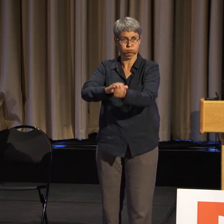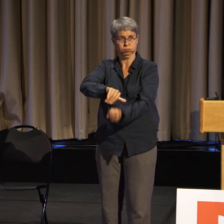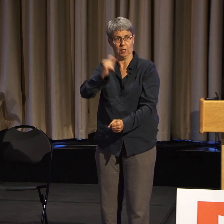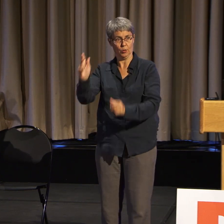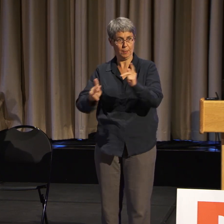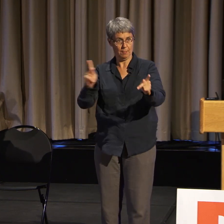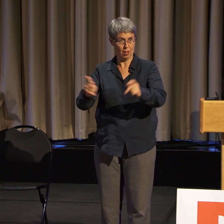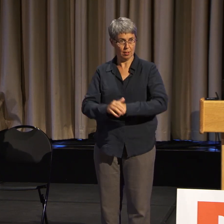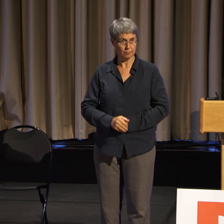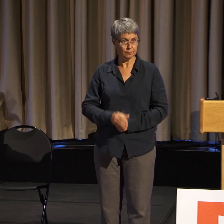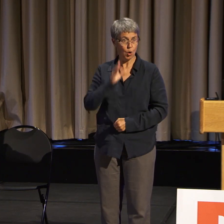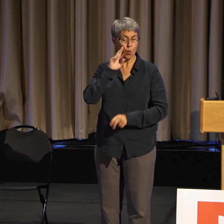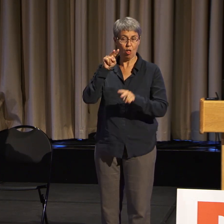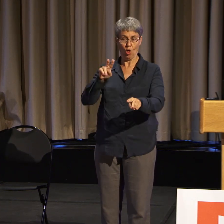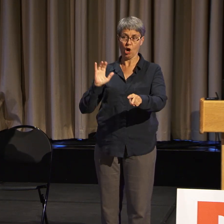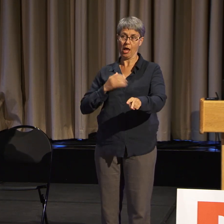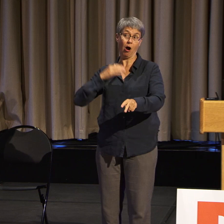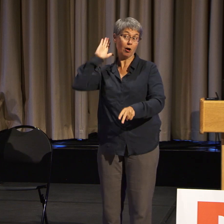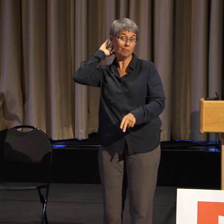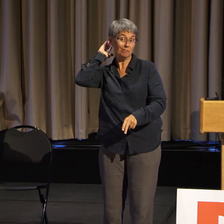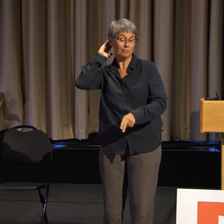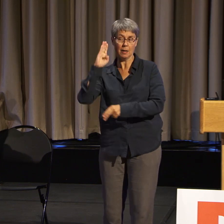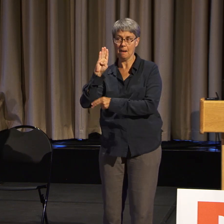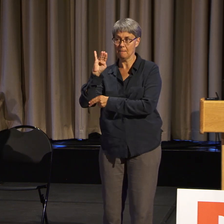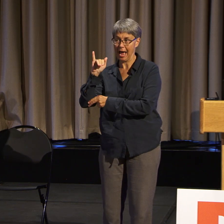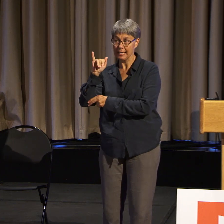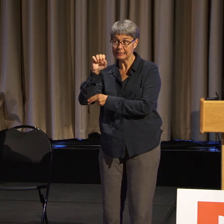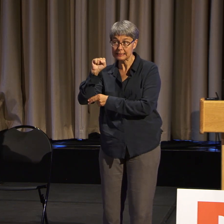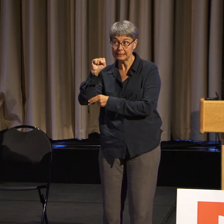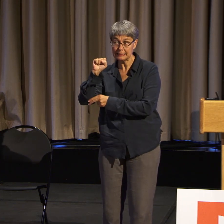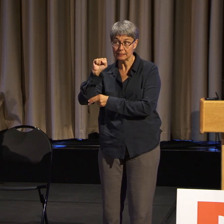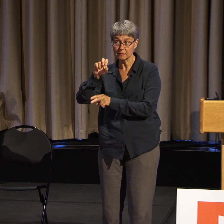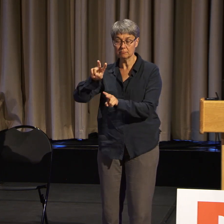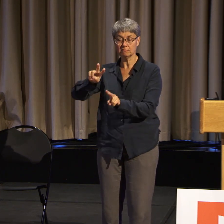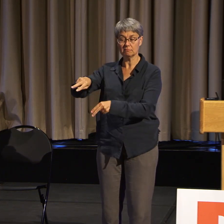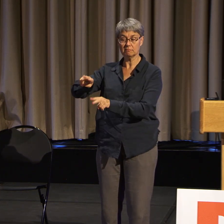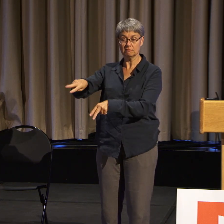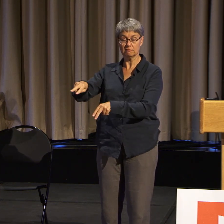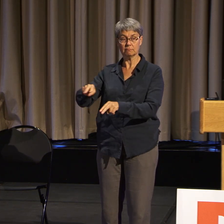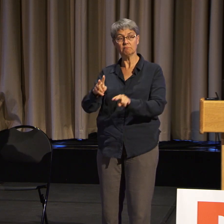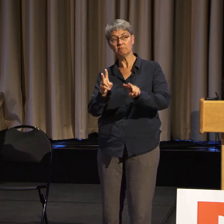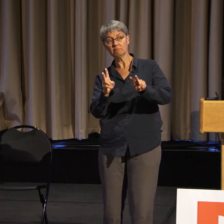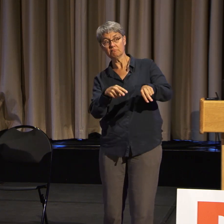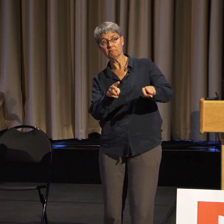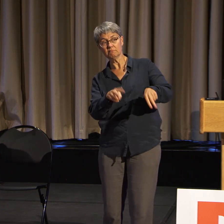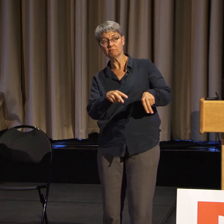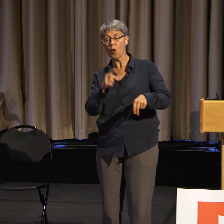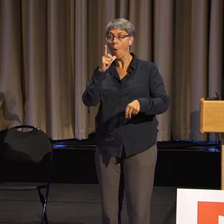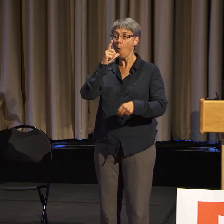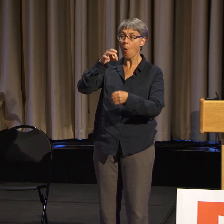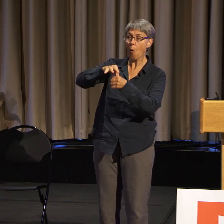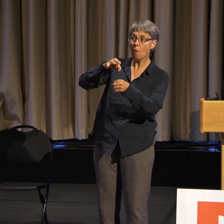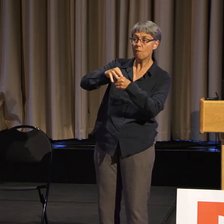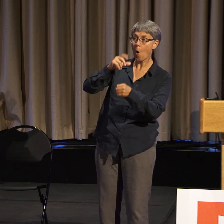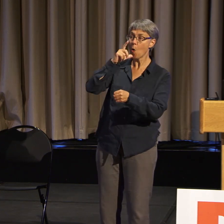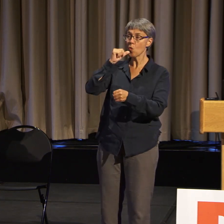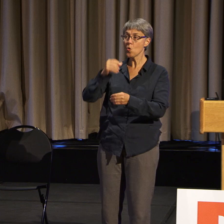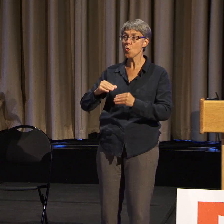within ADAPT, whether it's leadership choosing, or whether it's who gets in front of the cameras,